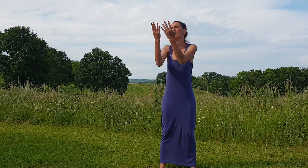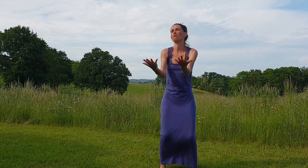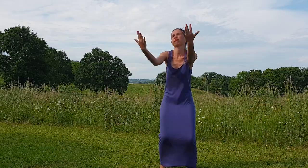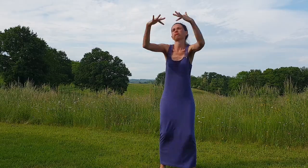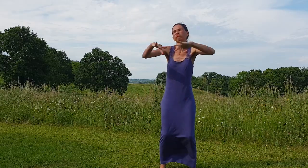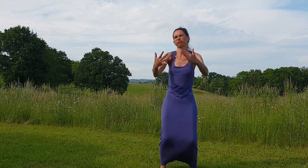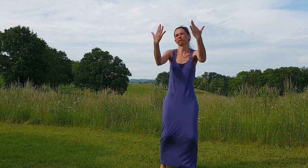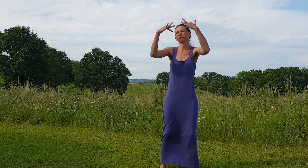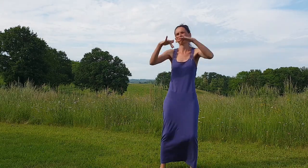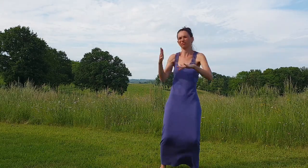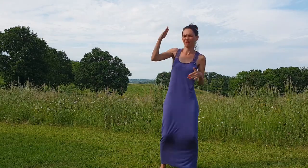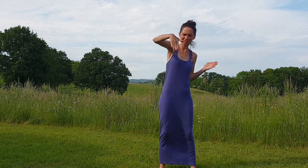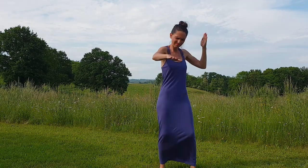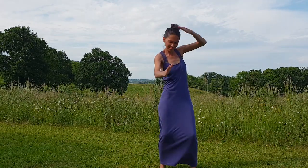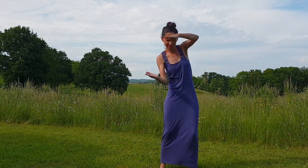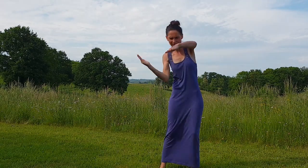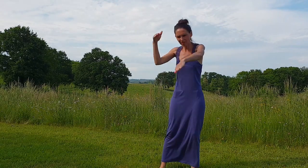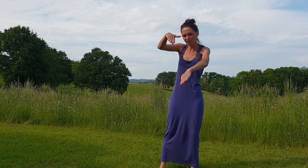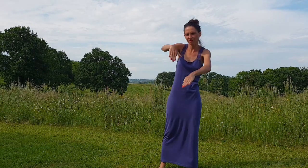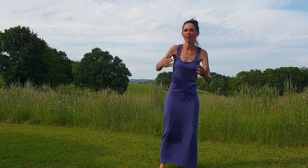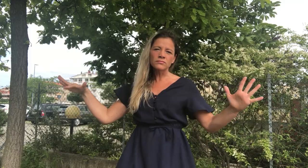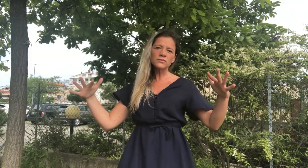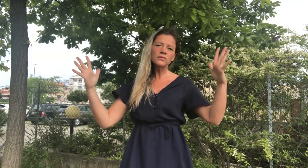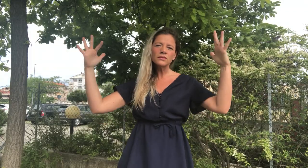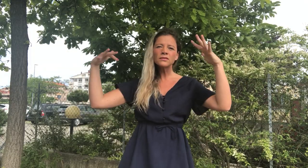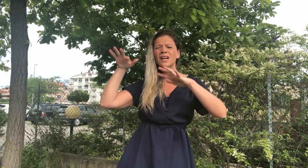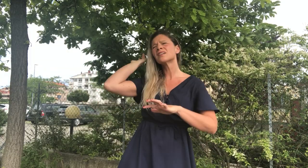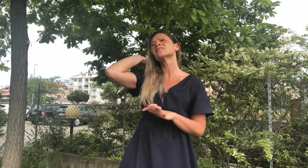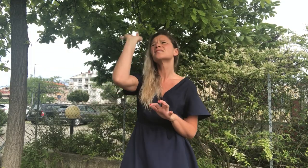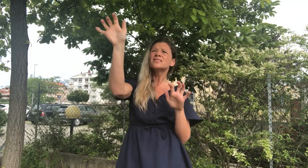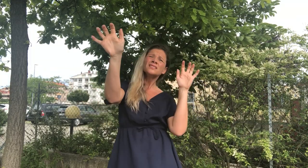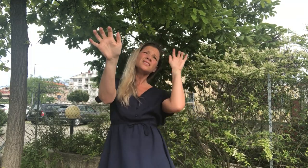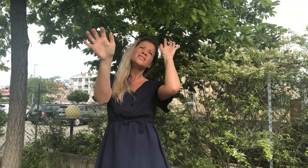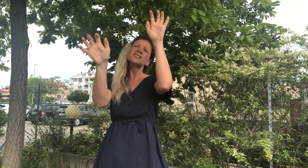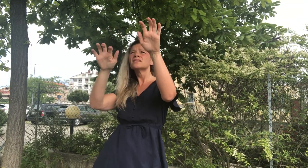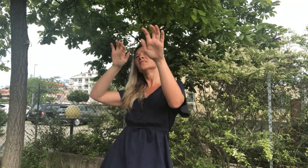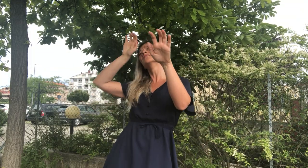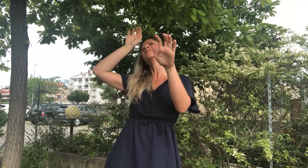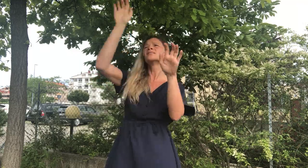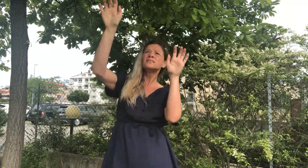I swam against the stream I walked every mountain